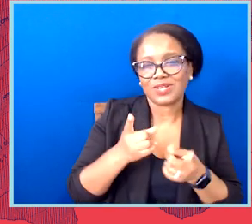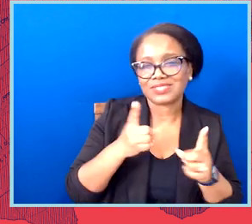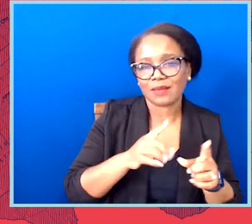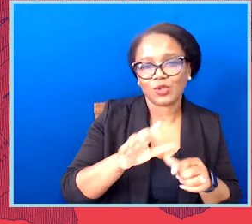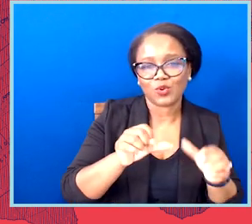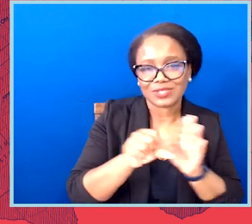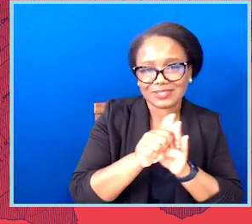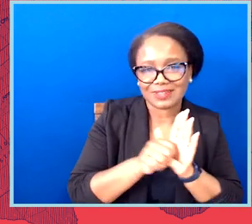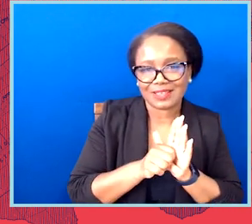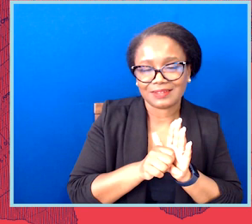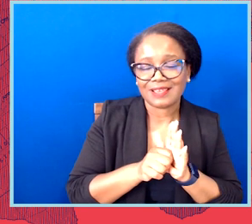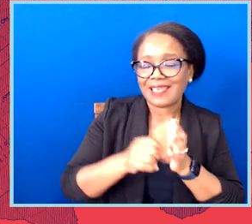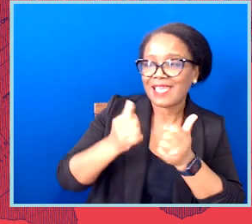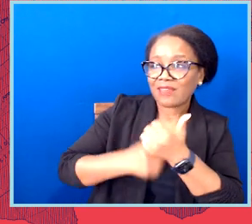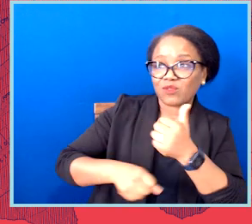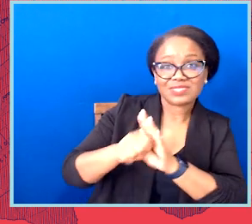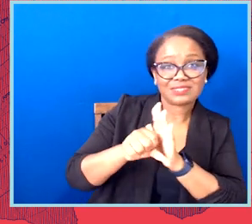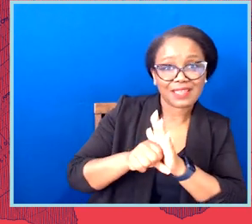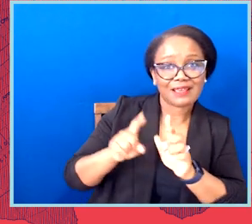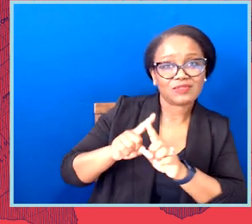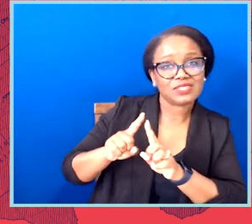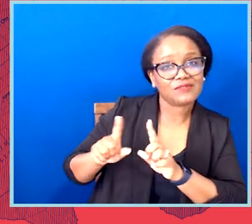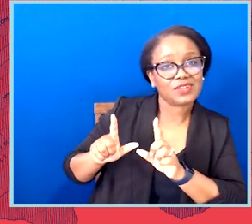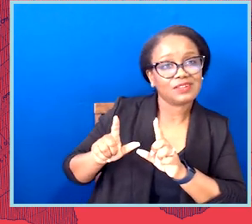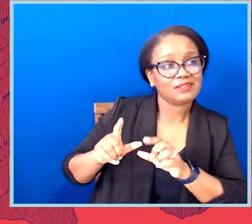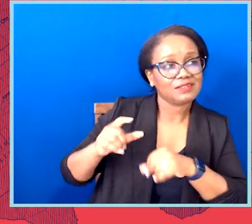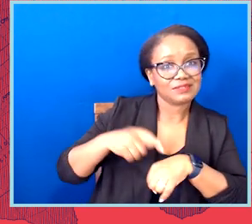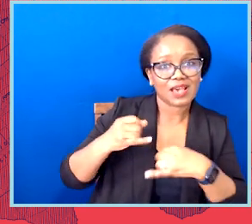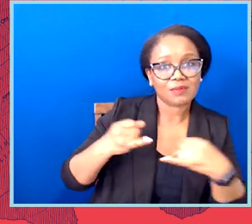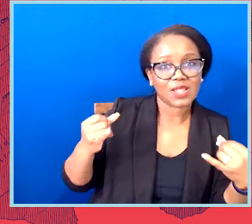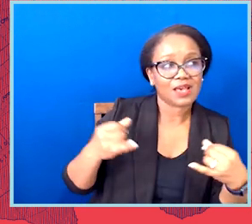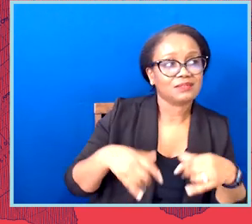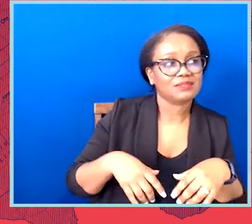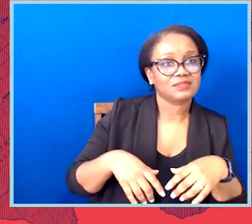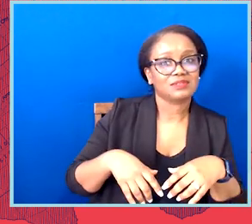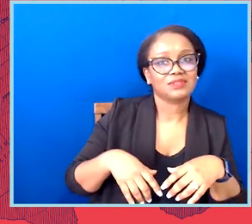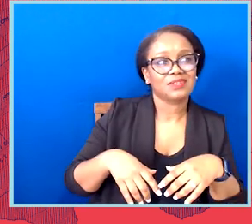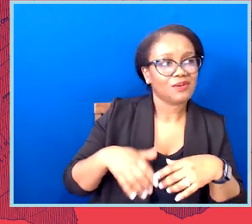Timelines differ in every state. But redistricting sessions in state legislatures and at the county and local levels have either